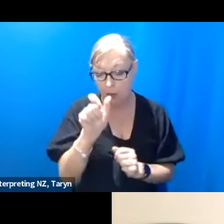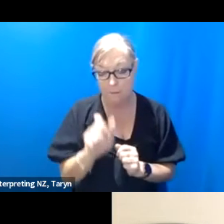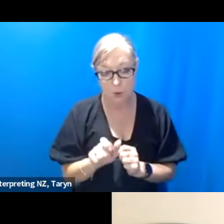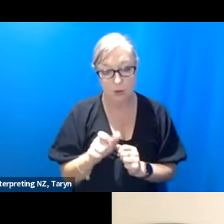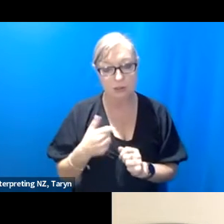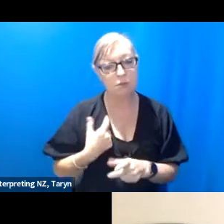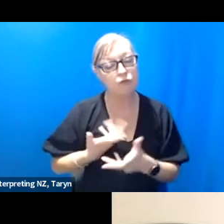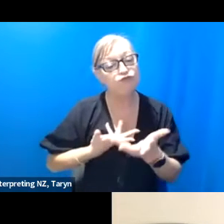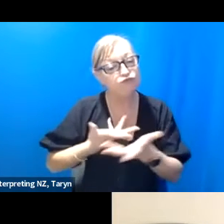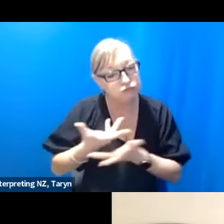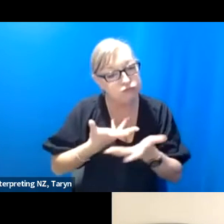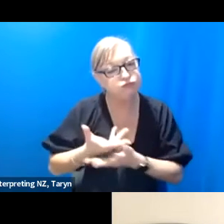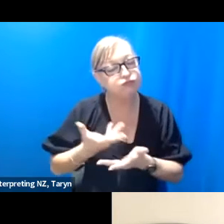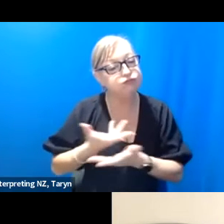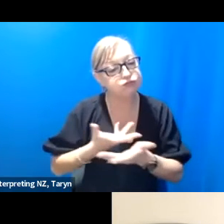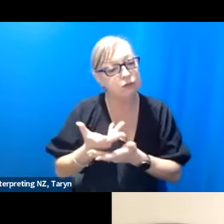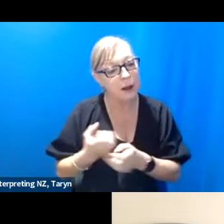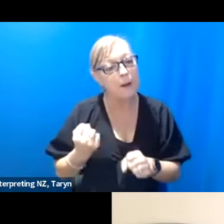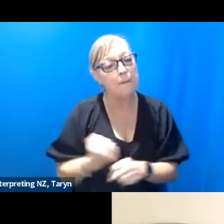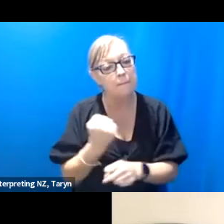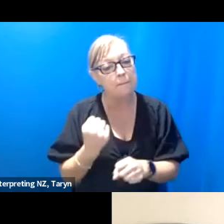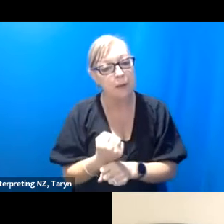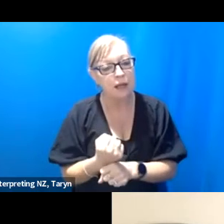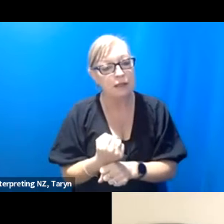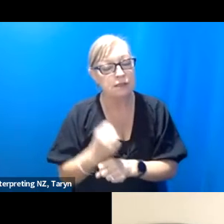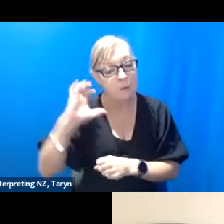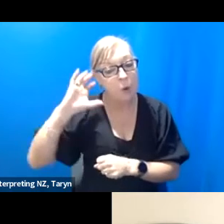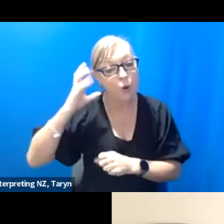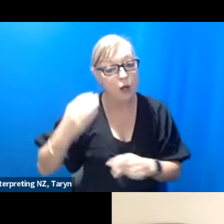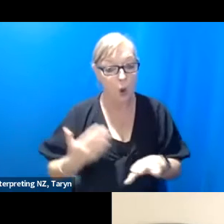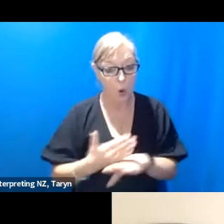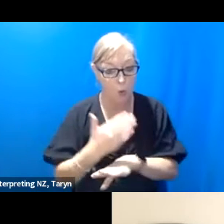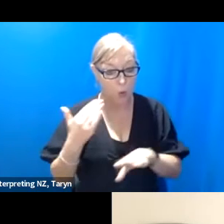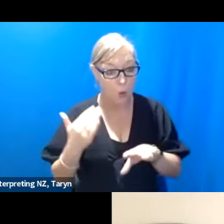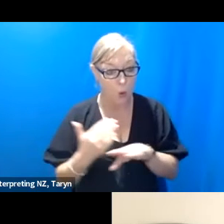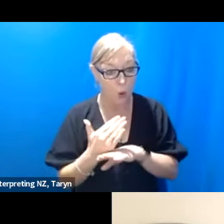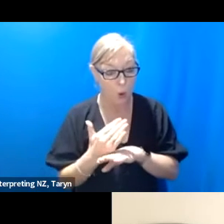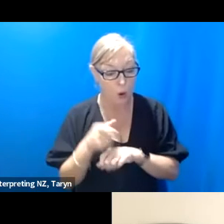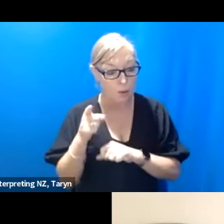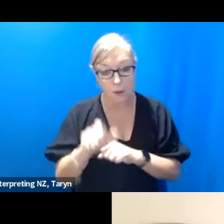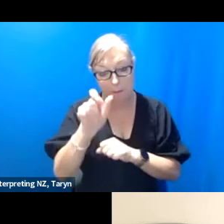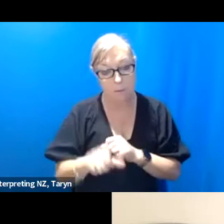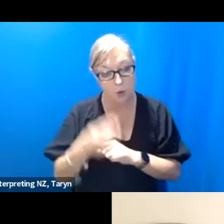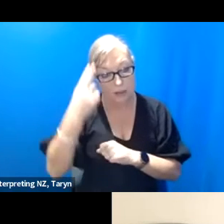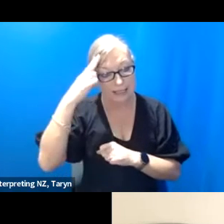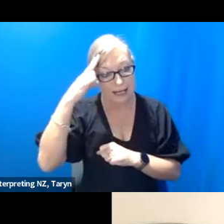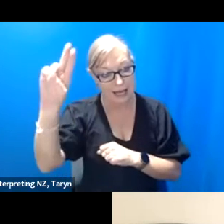talking with a lot and I've made a couple of audio works with is a person called Julia Watts